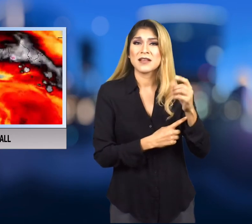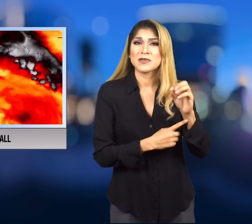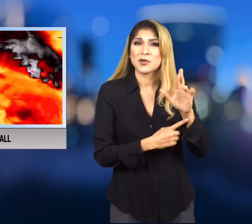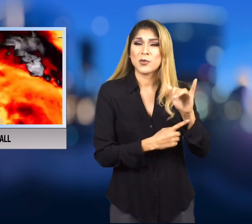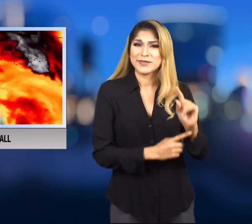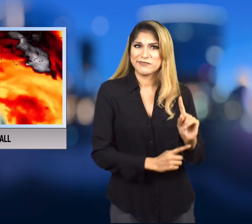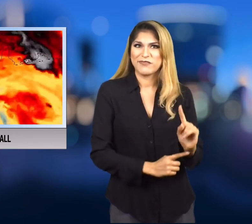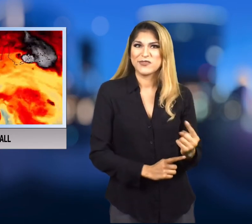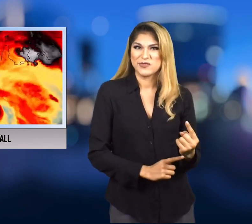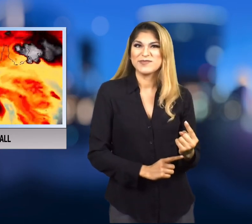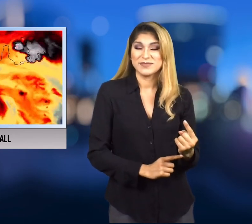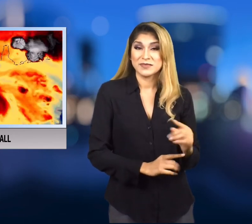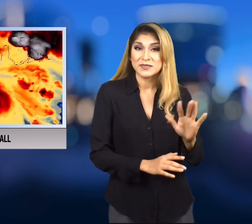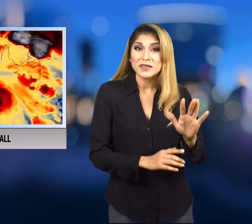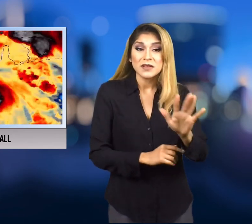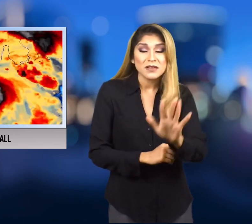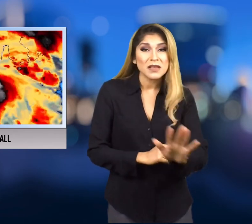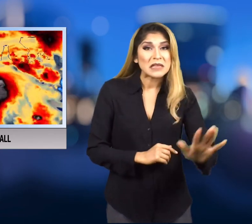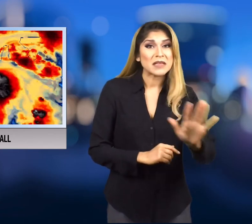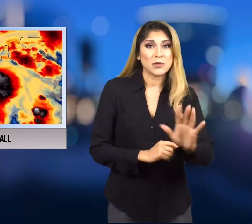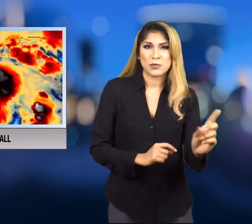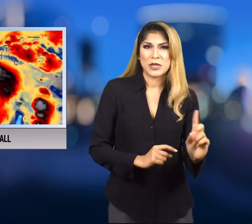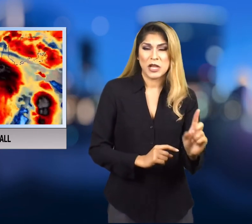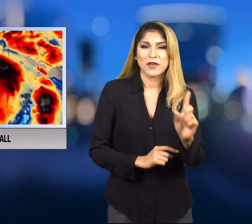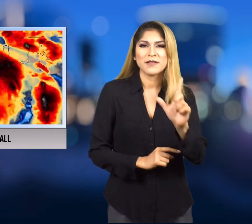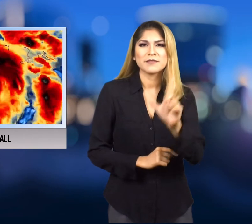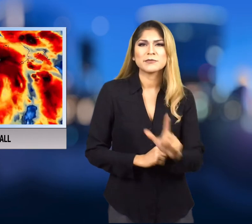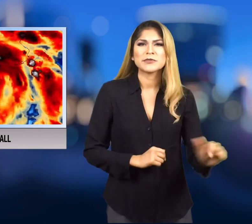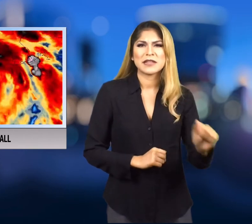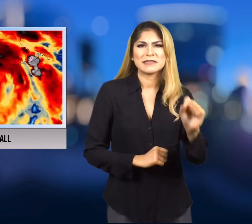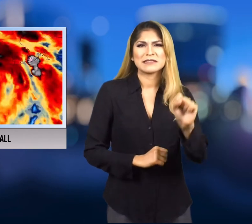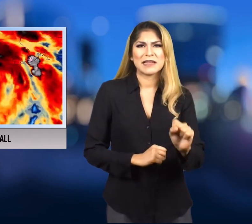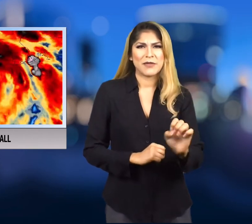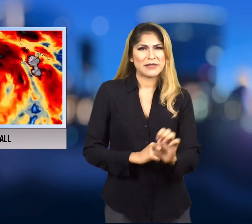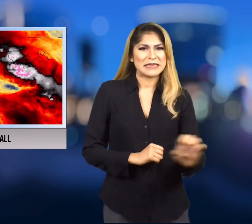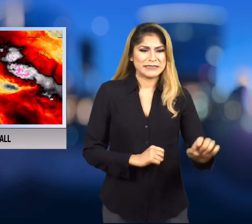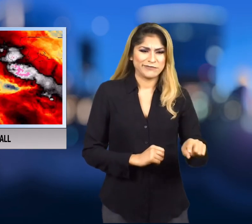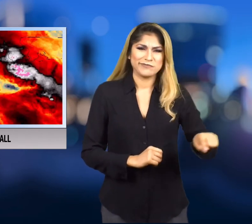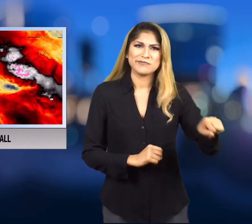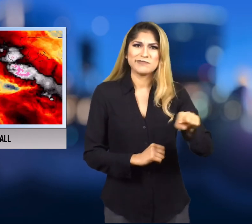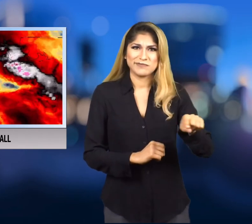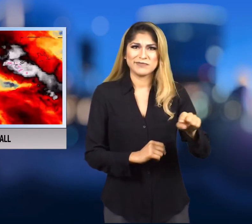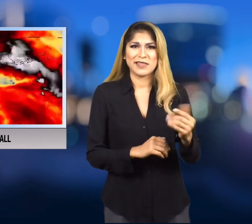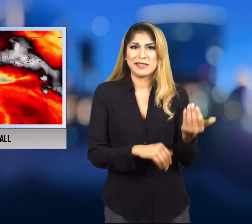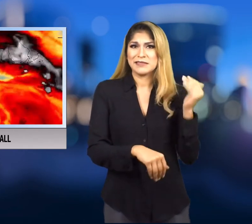1 storm near southeast Louisiana.